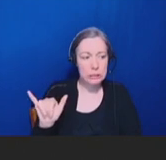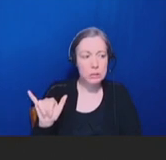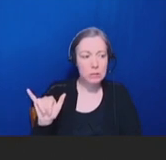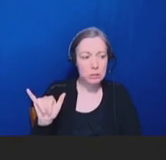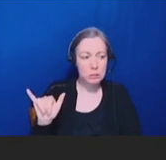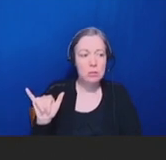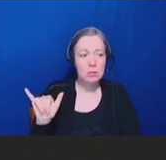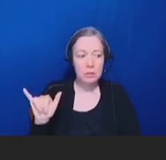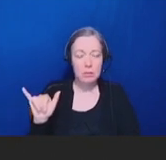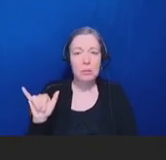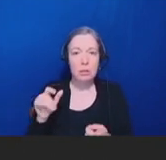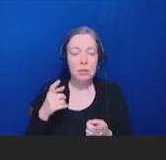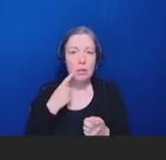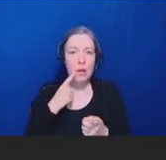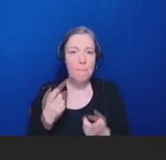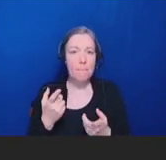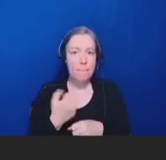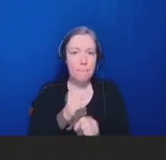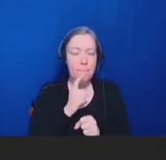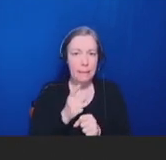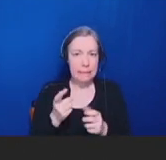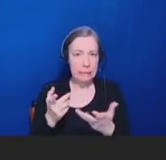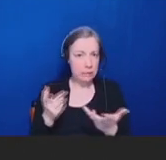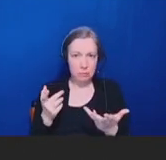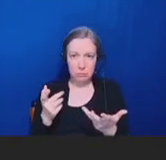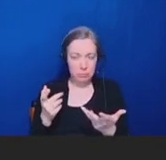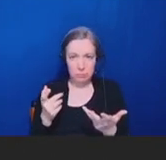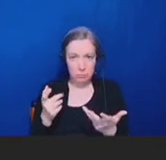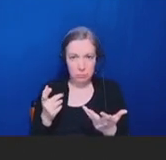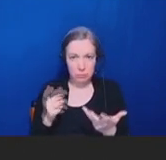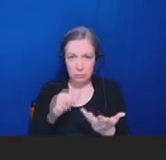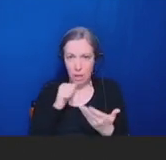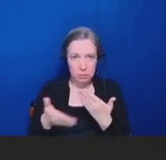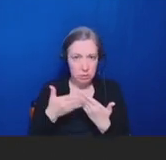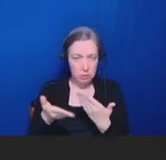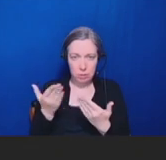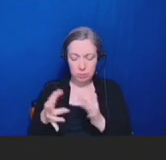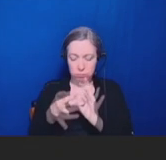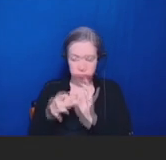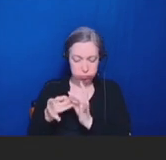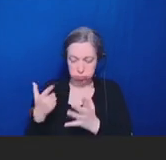and coordinate. It turns out that the designers of the Constitution,